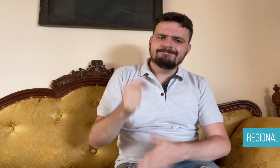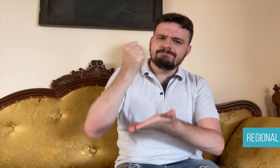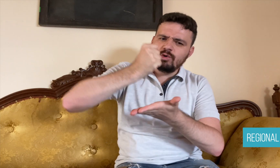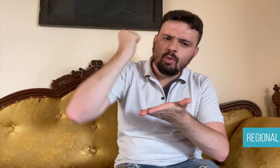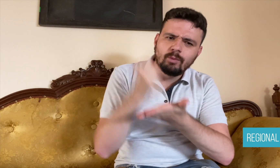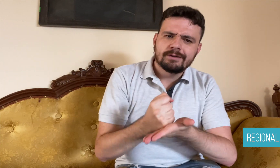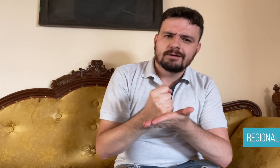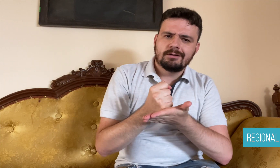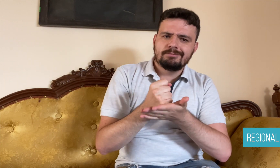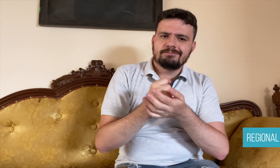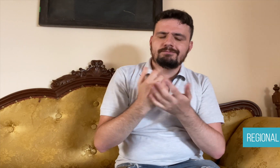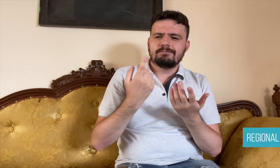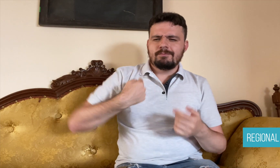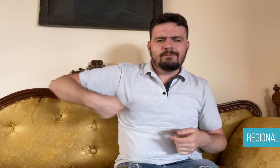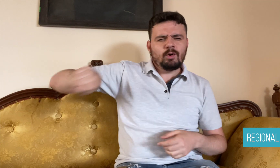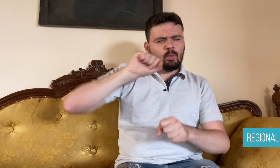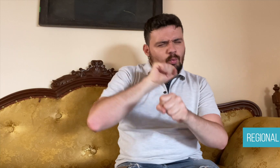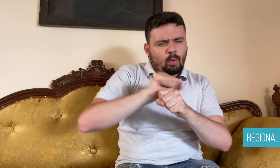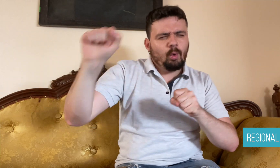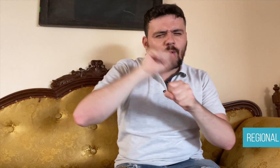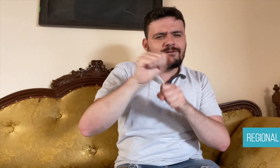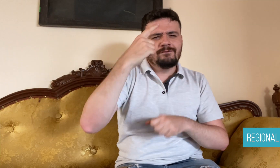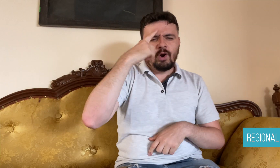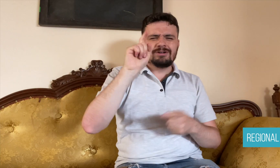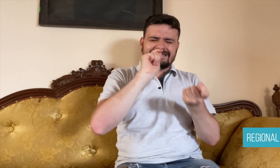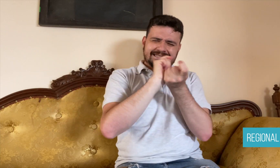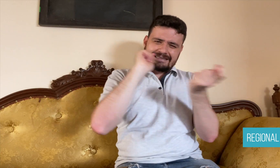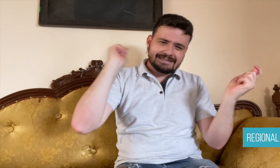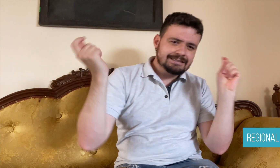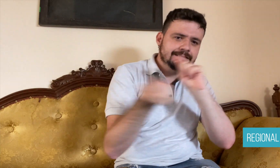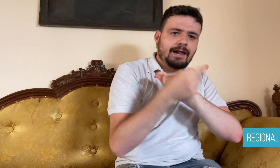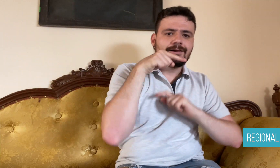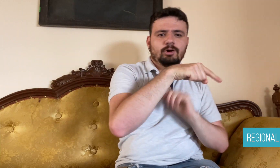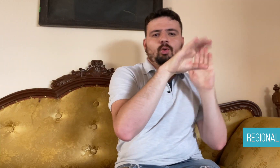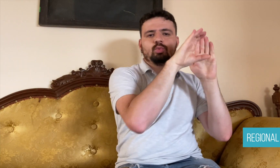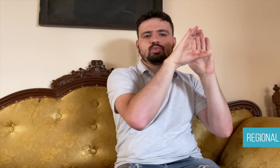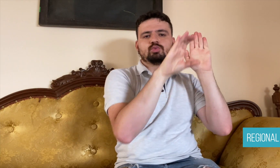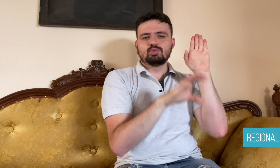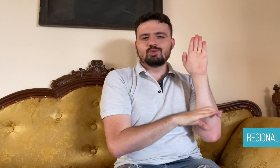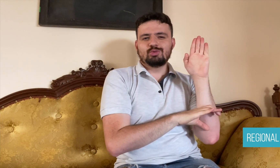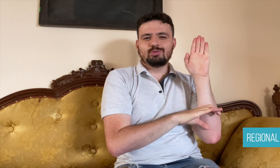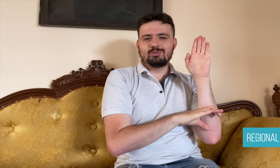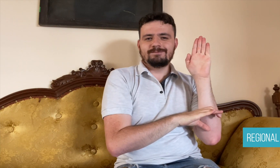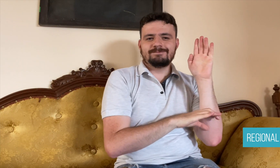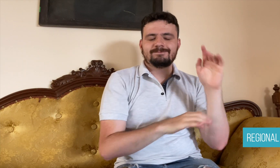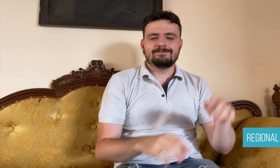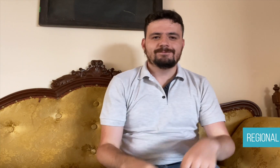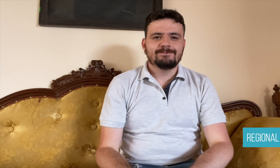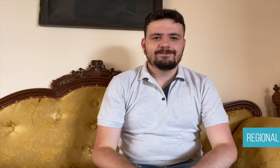the Constitution to reflect that.